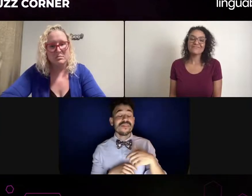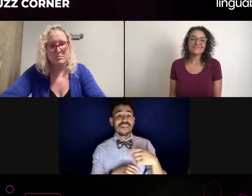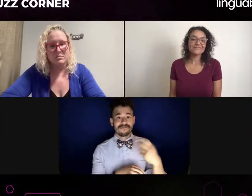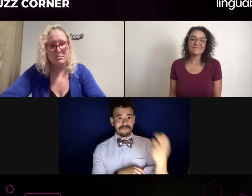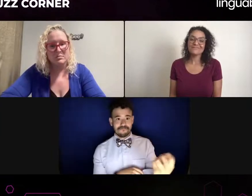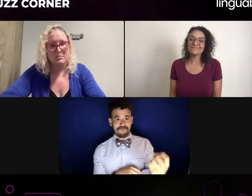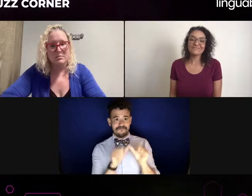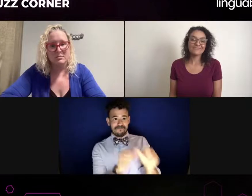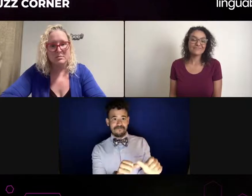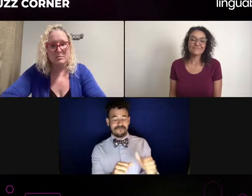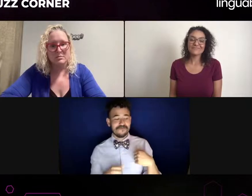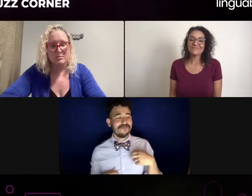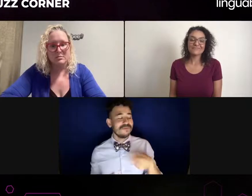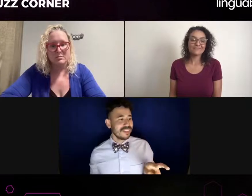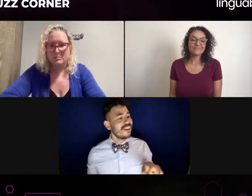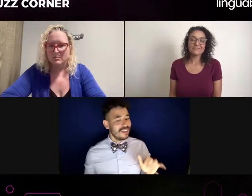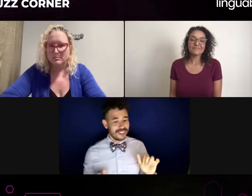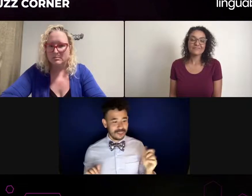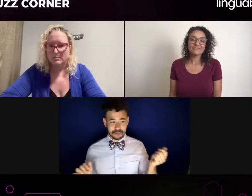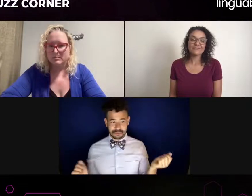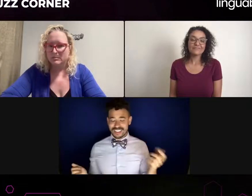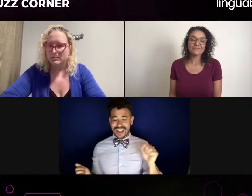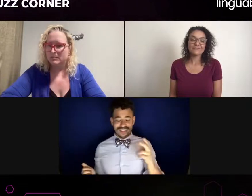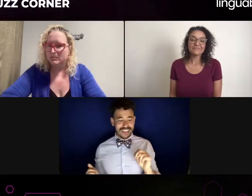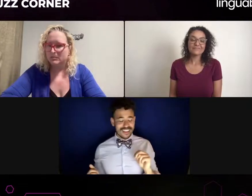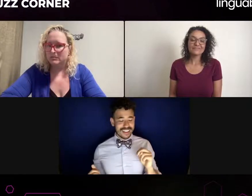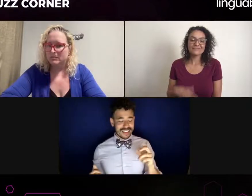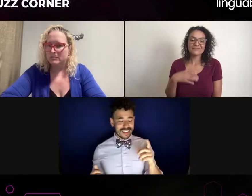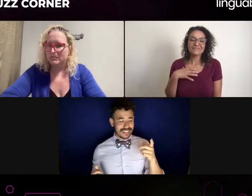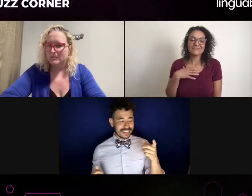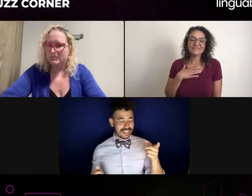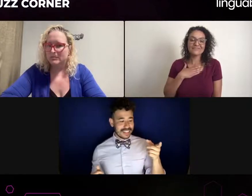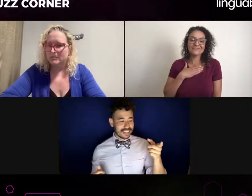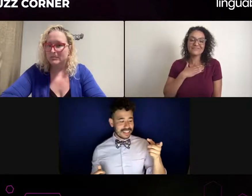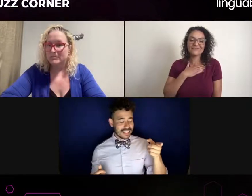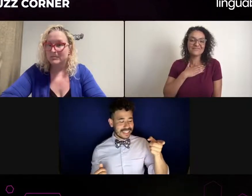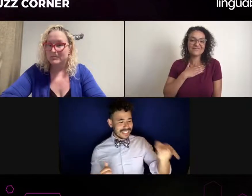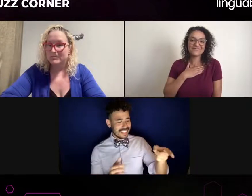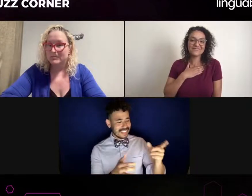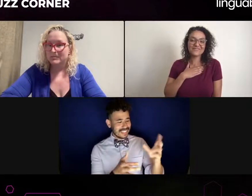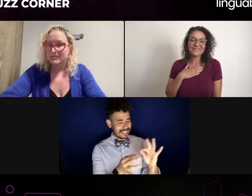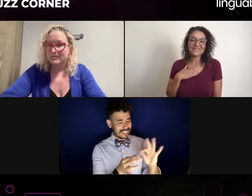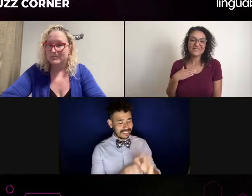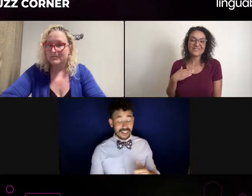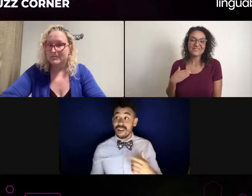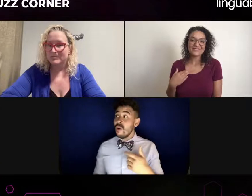I had worked with them as an actor before. I thought, no, what are you doing here?